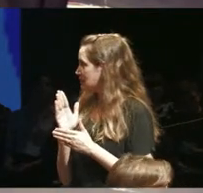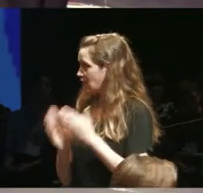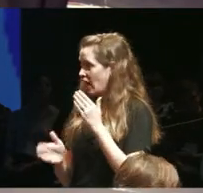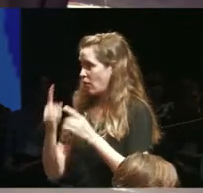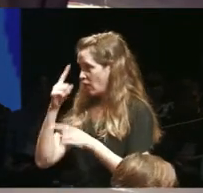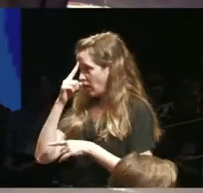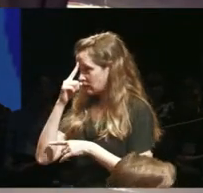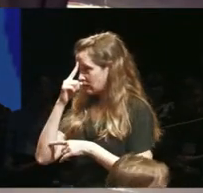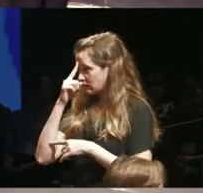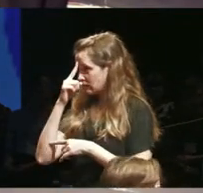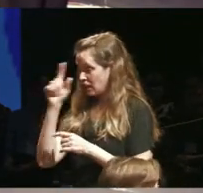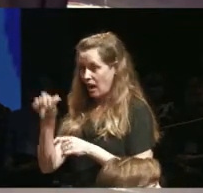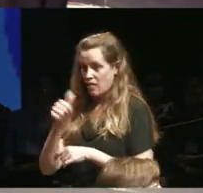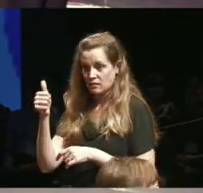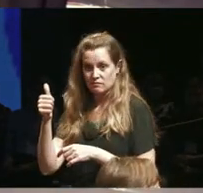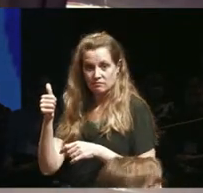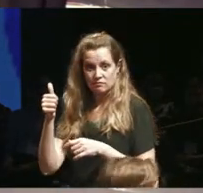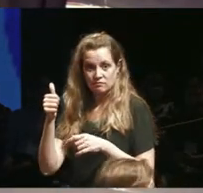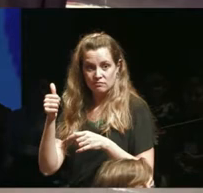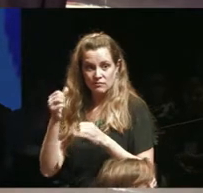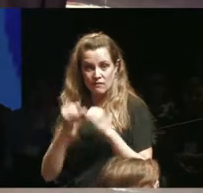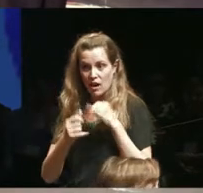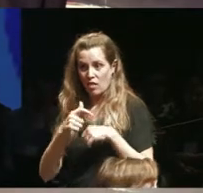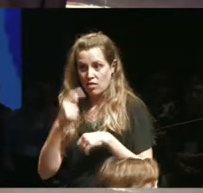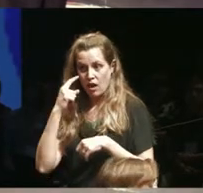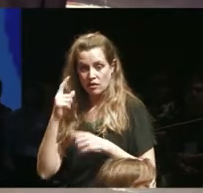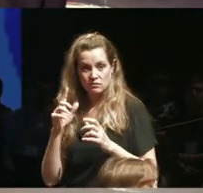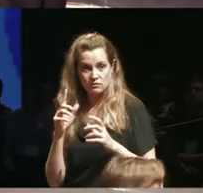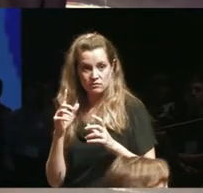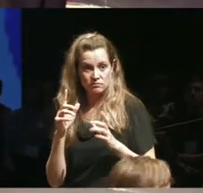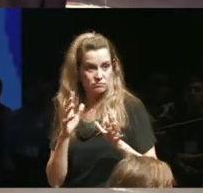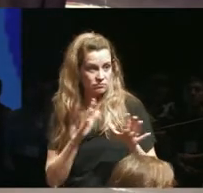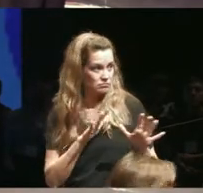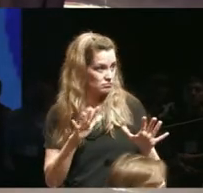thought unless somebody else one and the final thought in the circle final